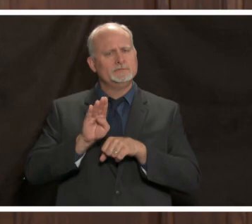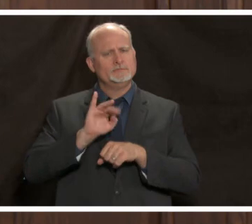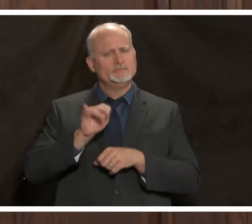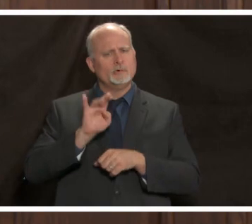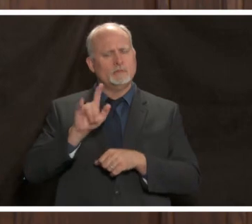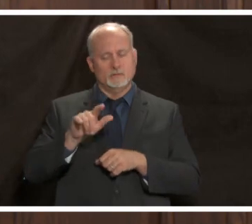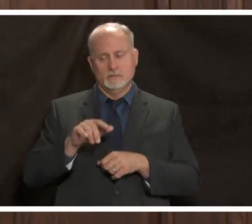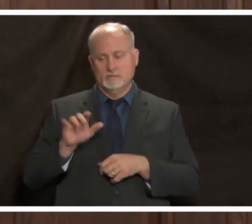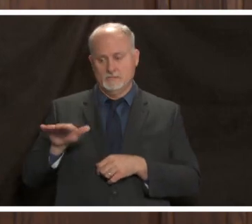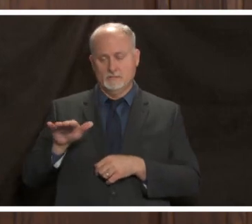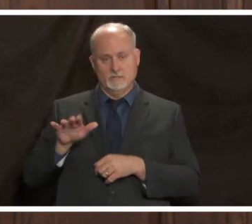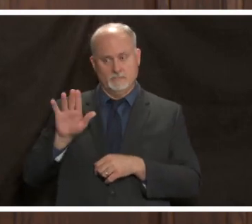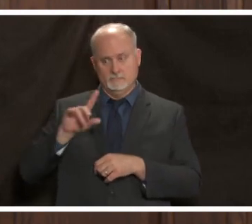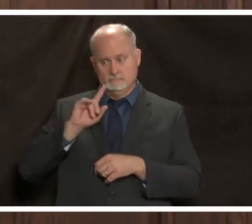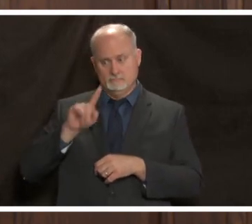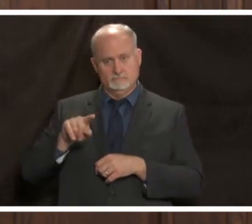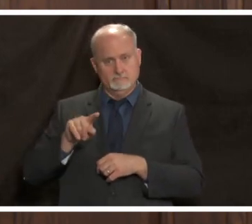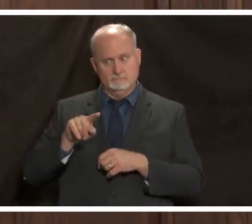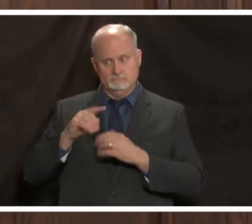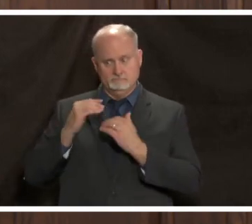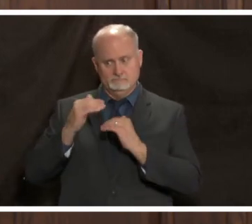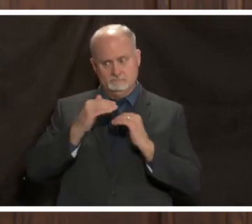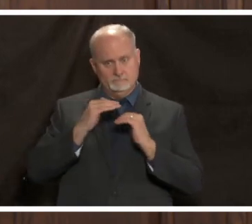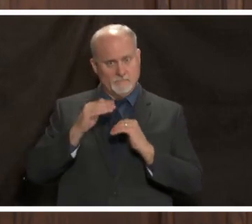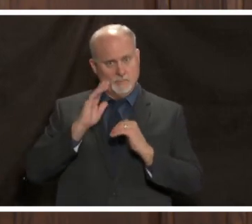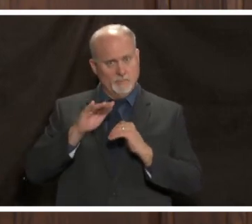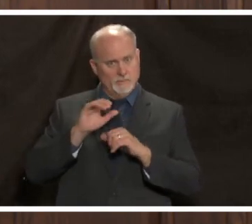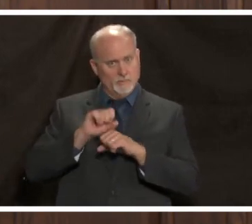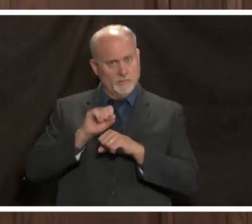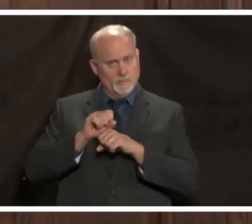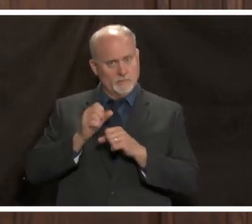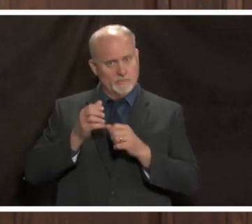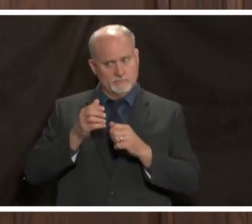gatherings increase during the holidays will you work with law enforcement or other local